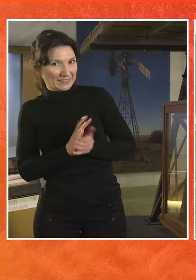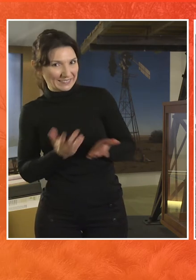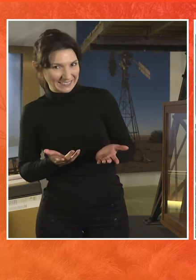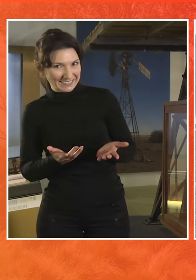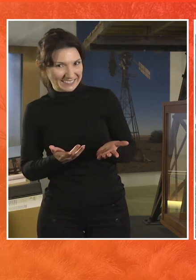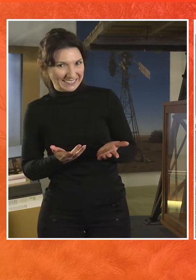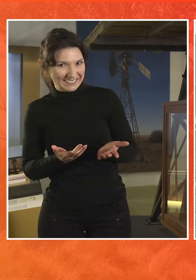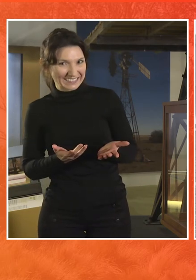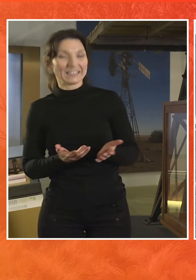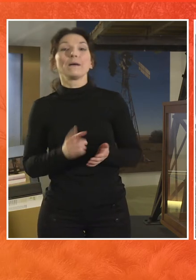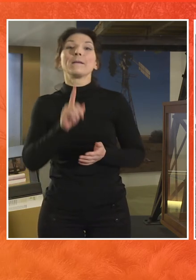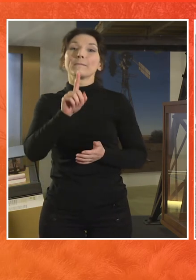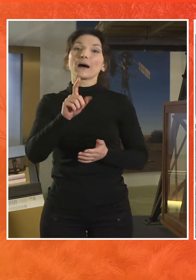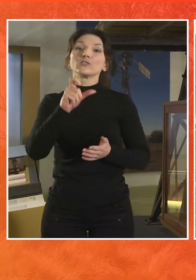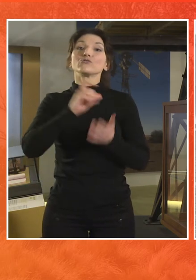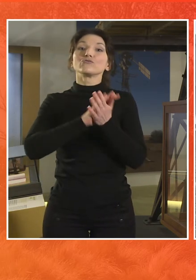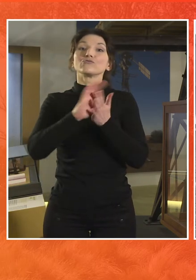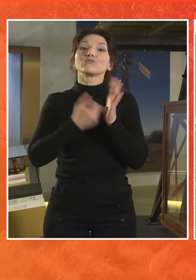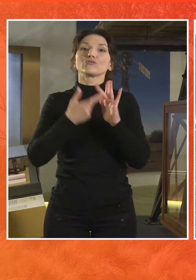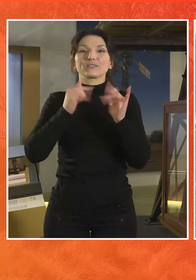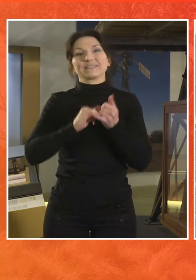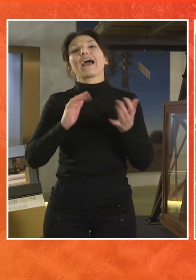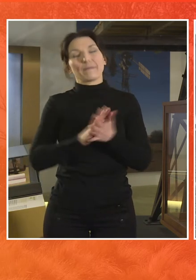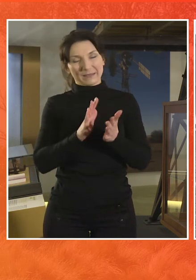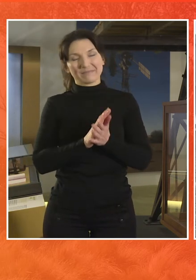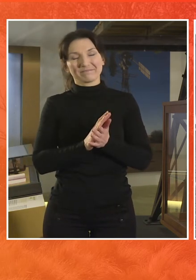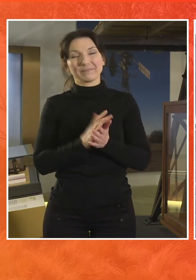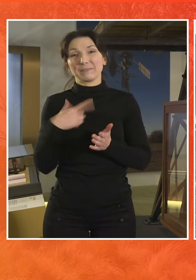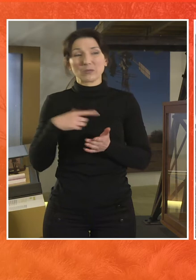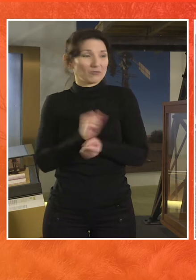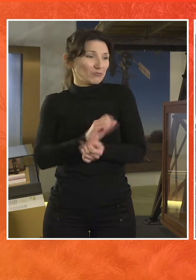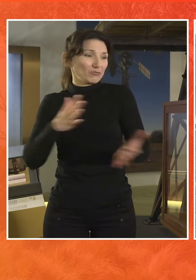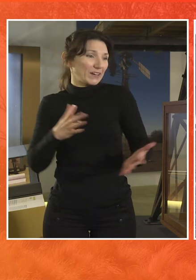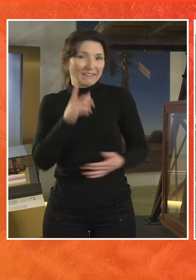Chris. But Chris was super happy because he could run and jump and play in the